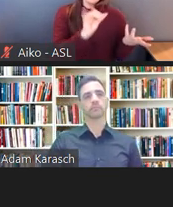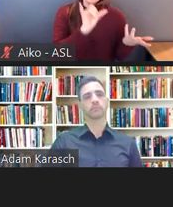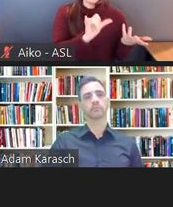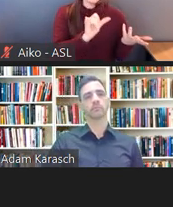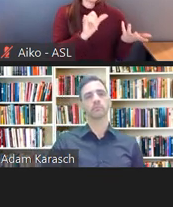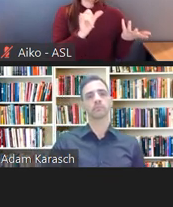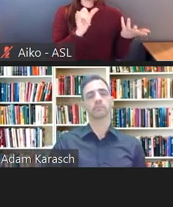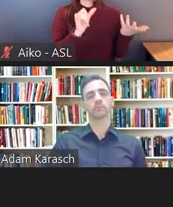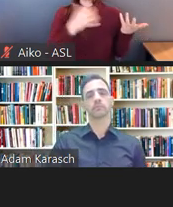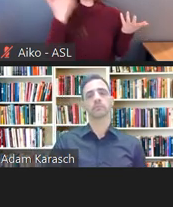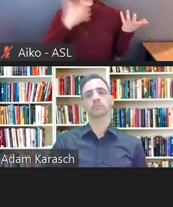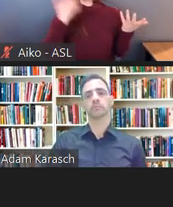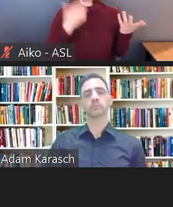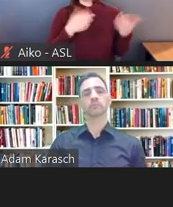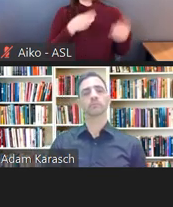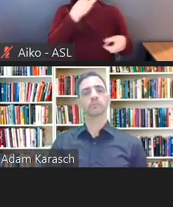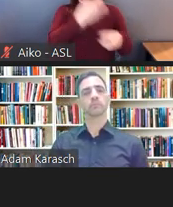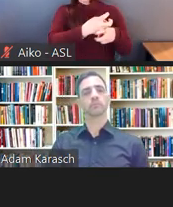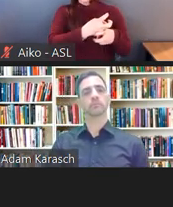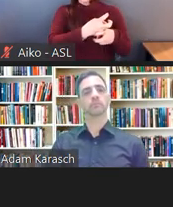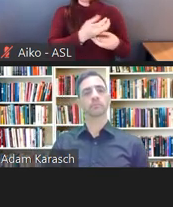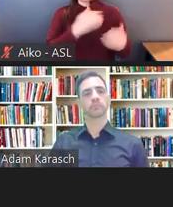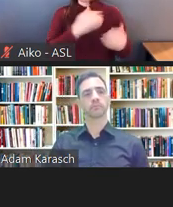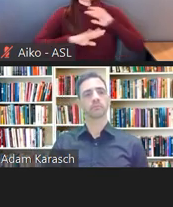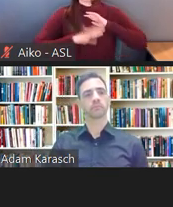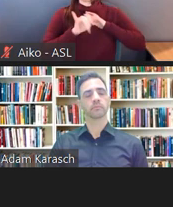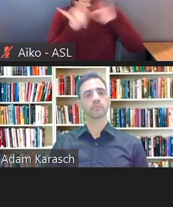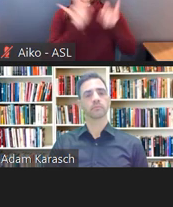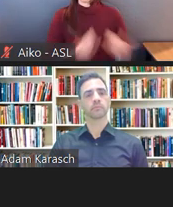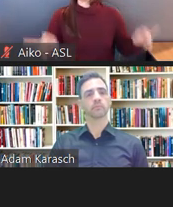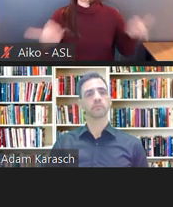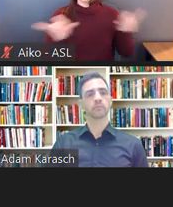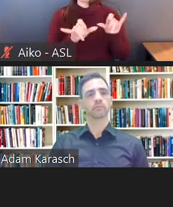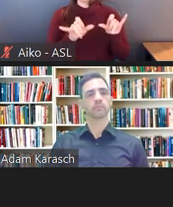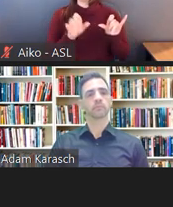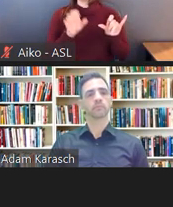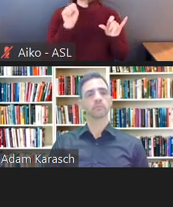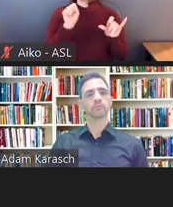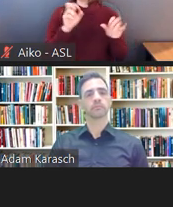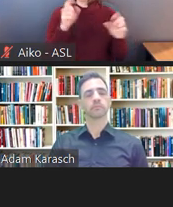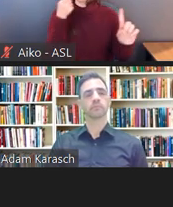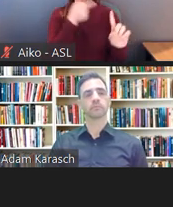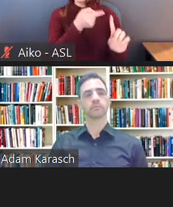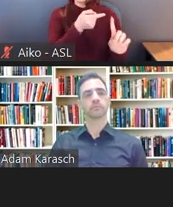That's very difficult to meet that standard. So the message there is, don't be